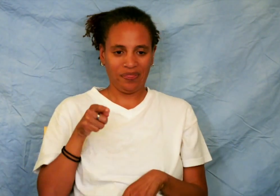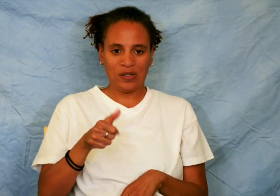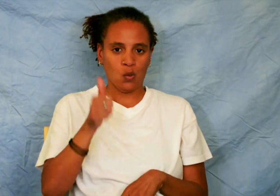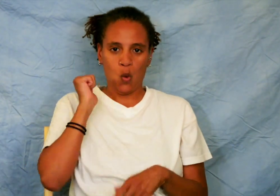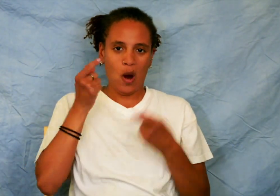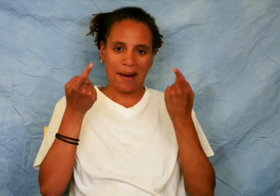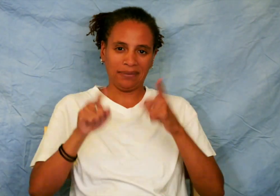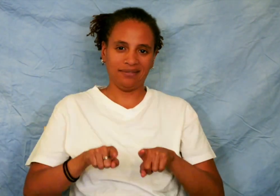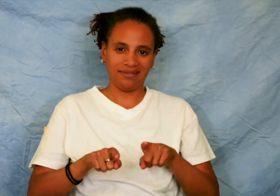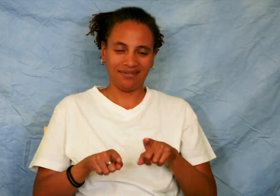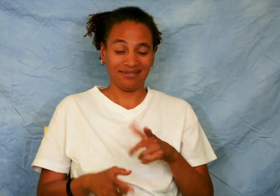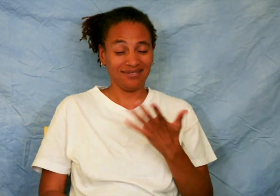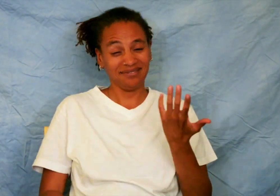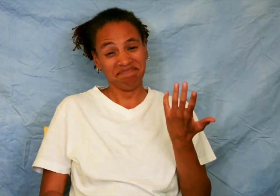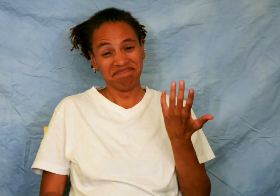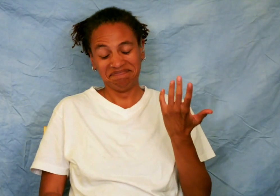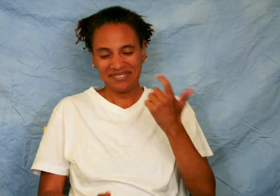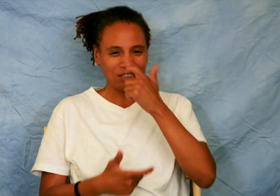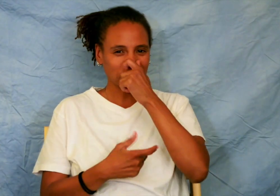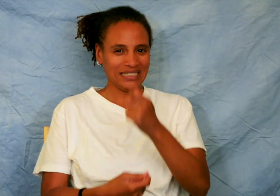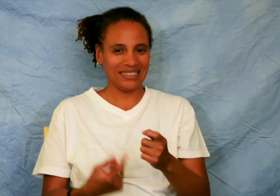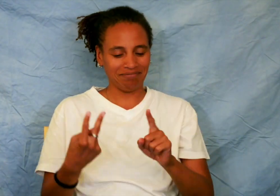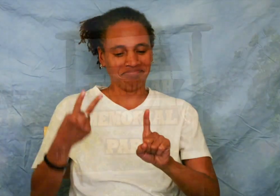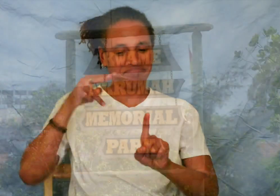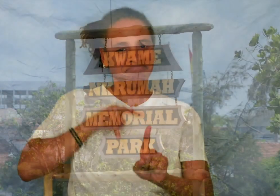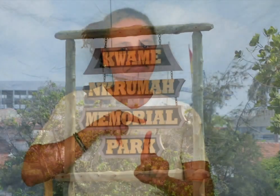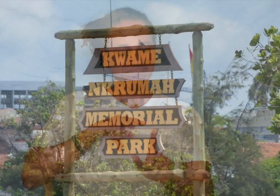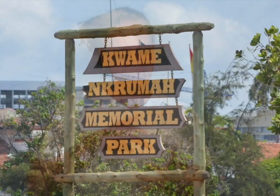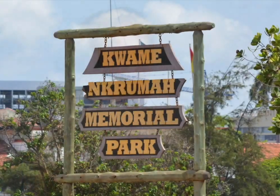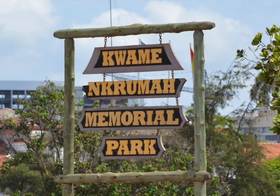not have happened. It's an interesting perspective.